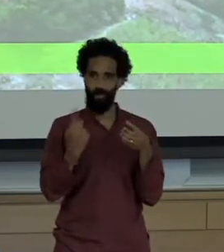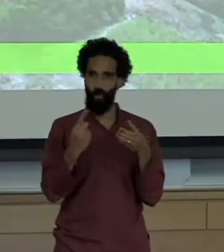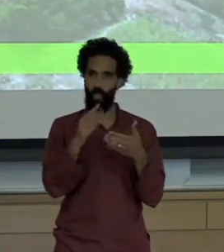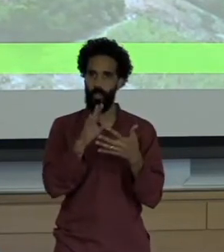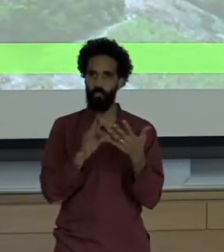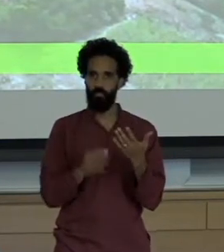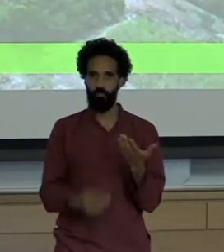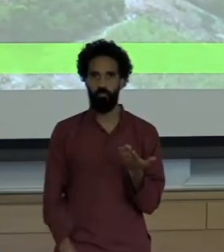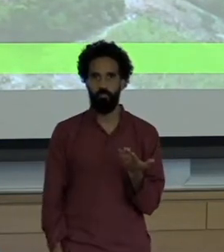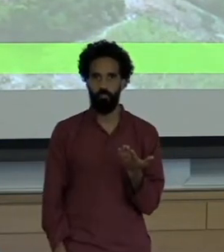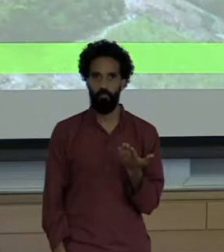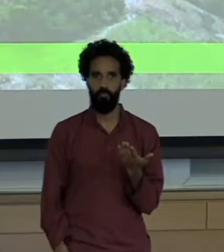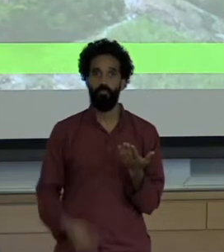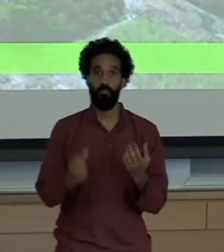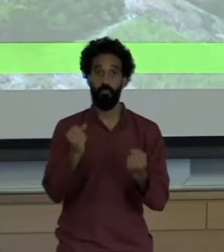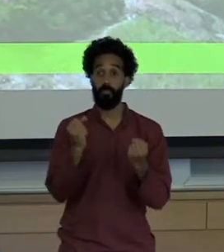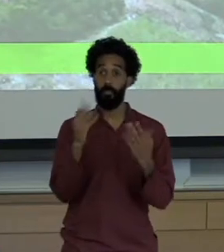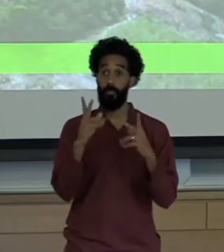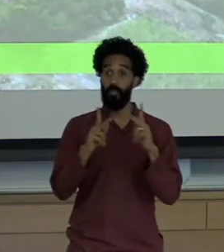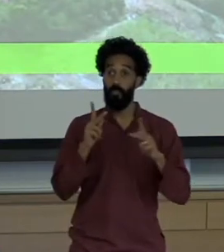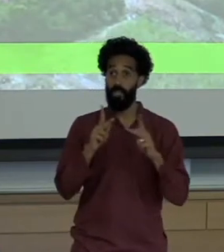Many had to abandon their subsistence farming